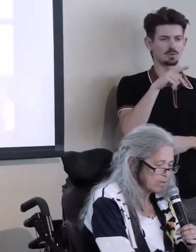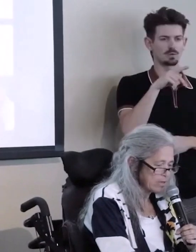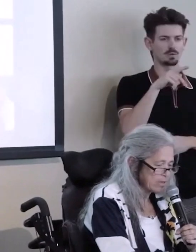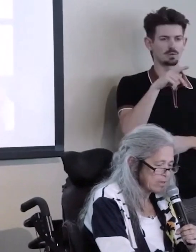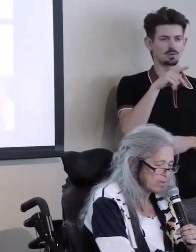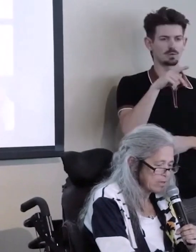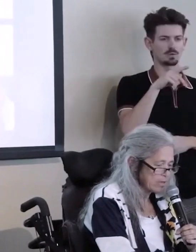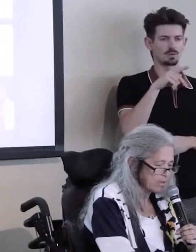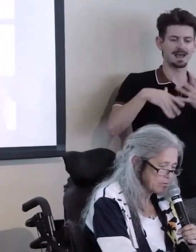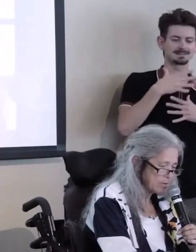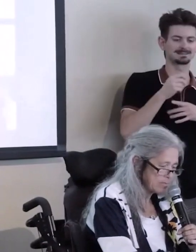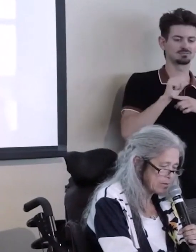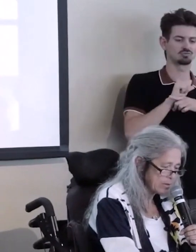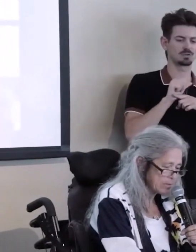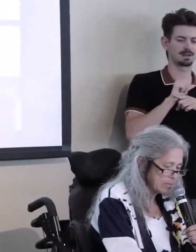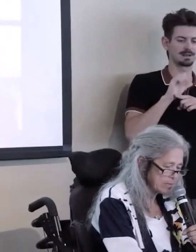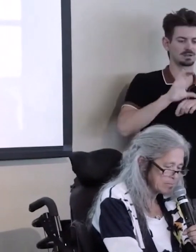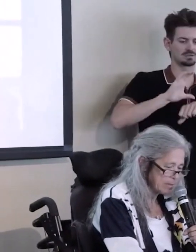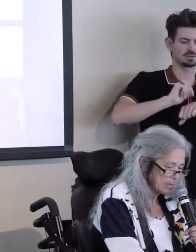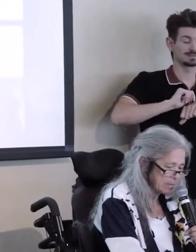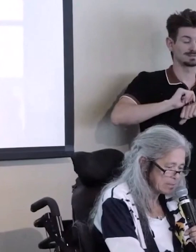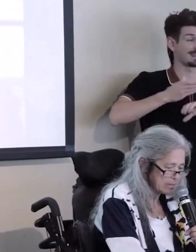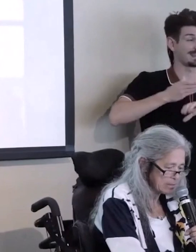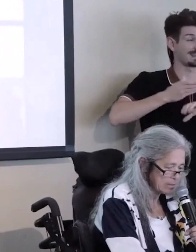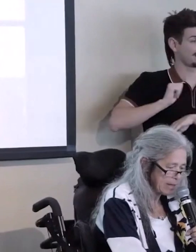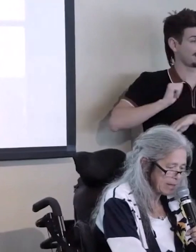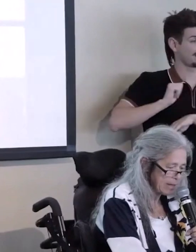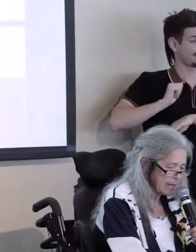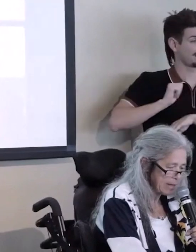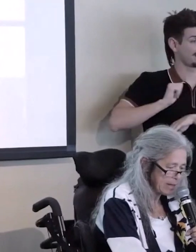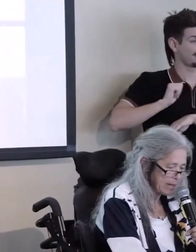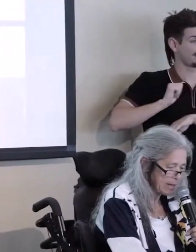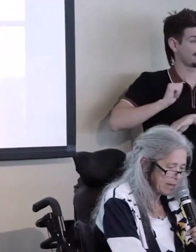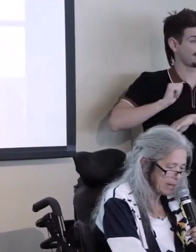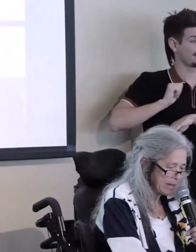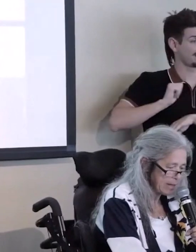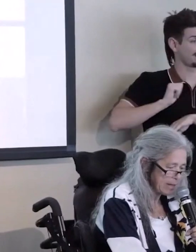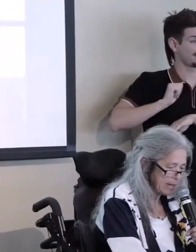And this was right after the Americans with Disabilities Act was passed and the Department of Justice...